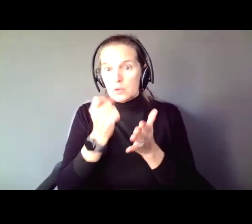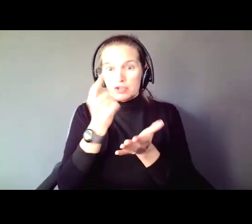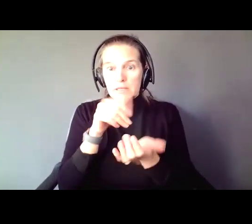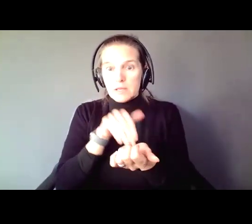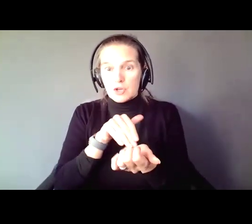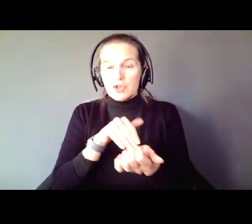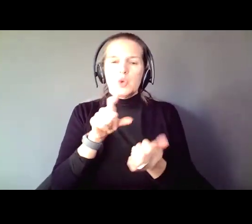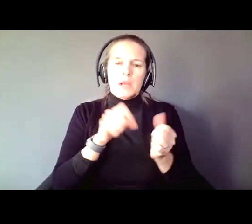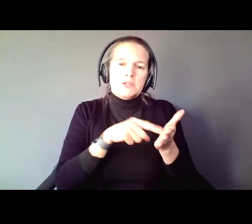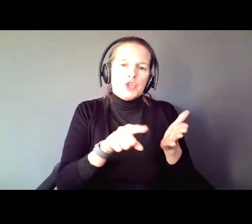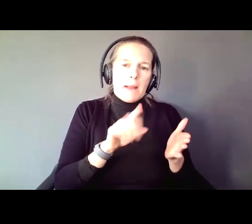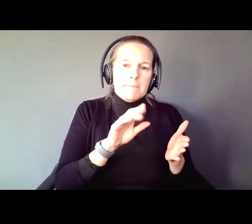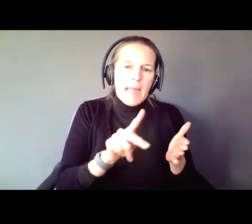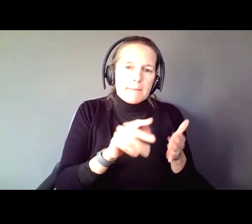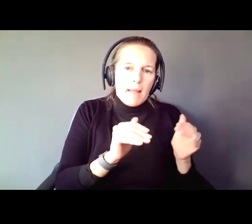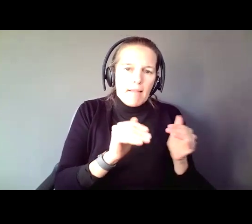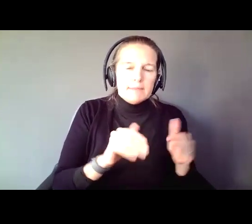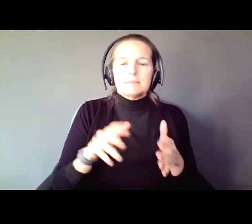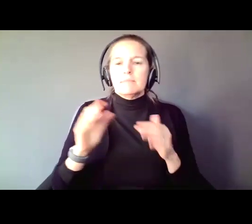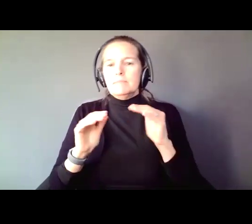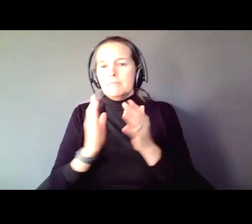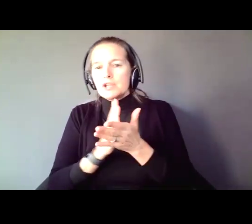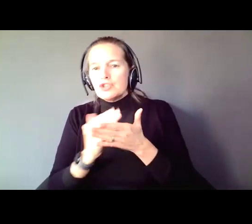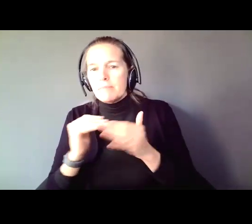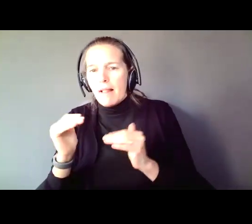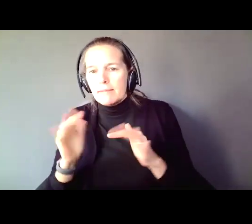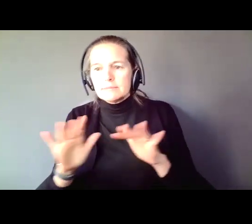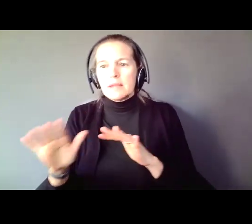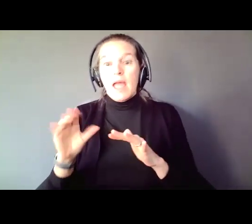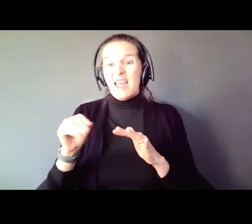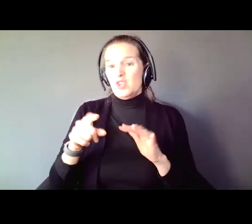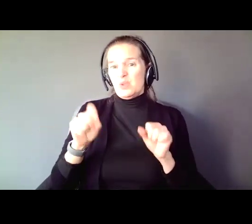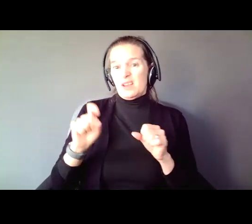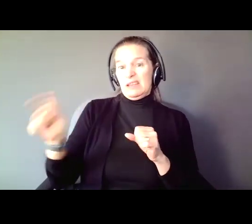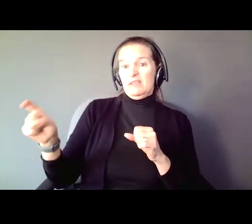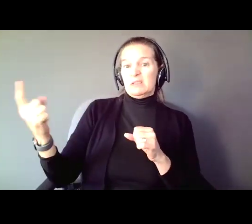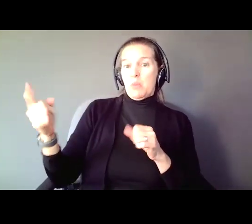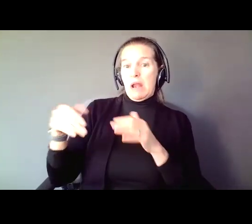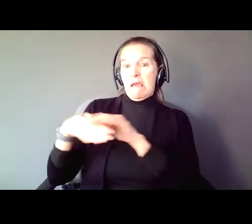and give someone else, if you want to, access to your bank records to help you budget your money.